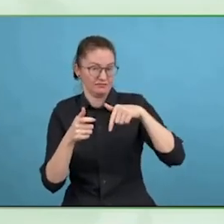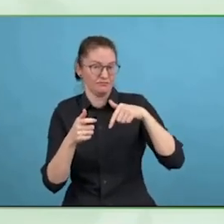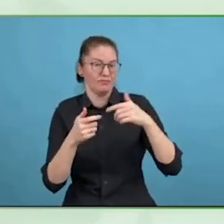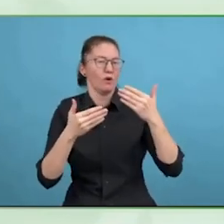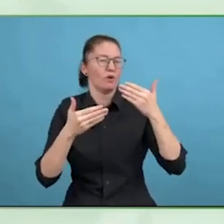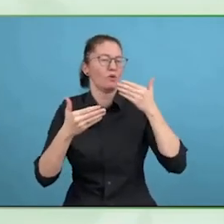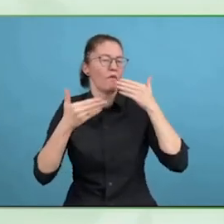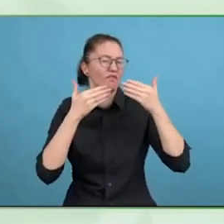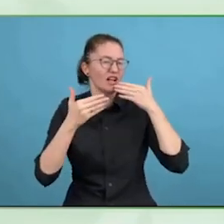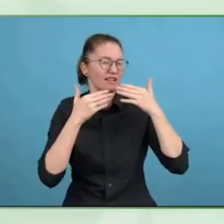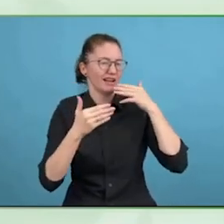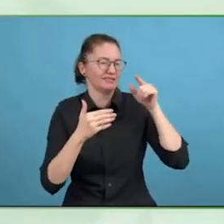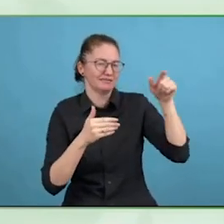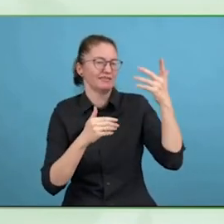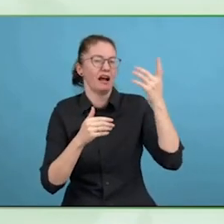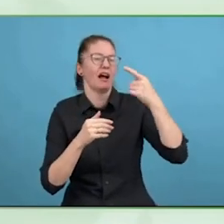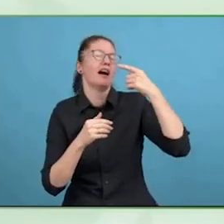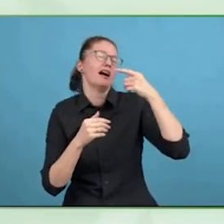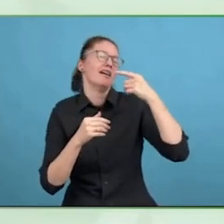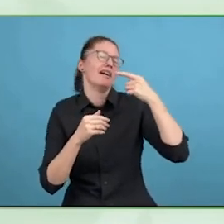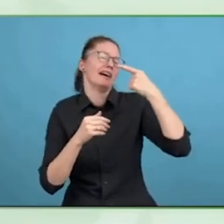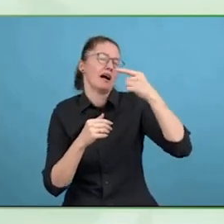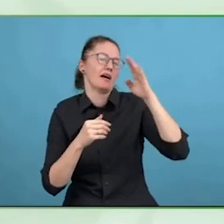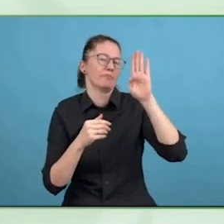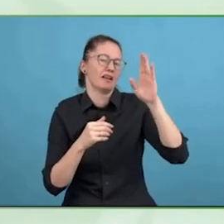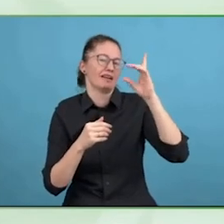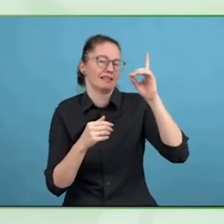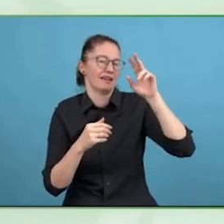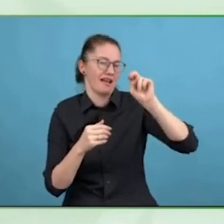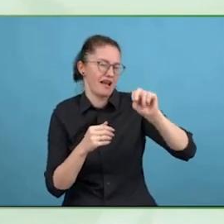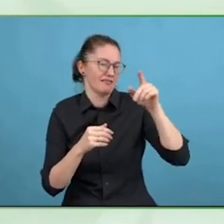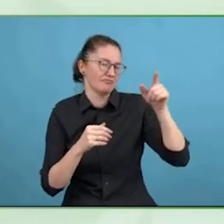country offices on disability.